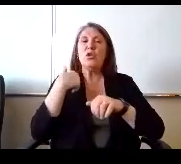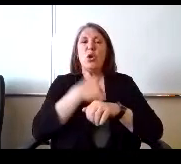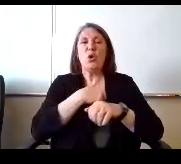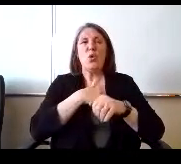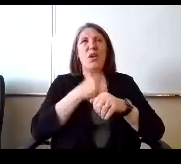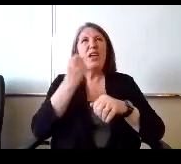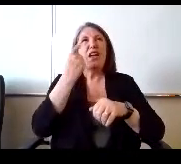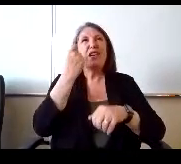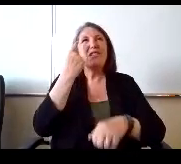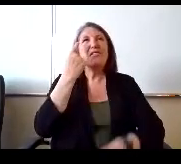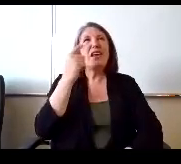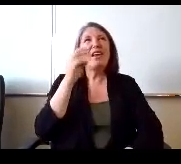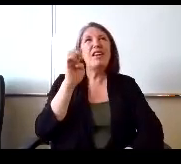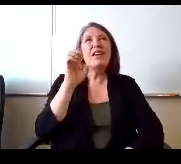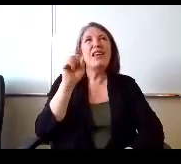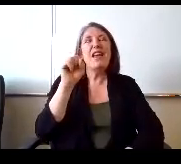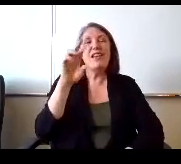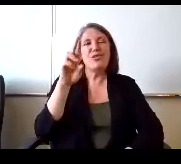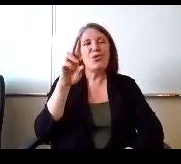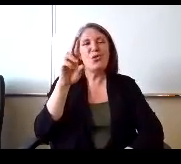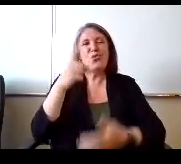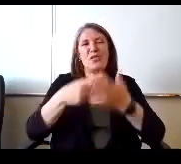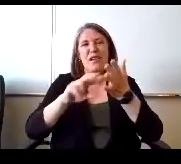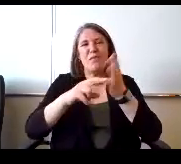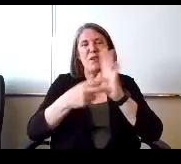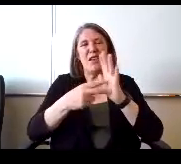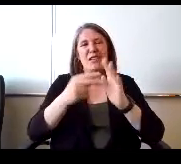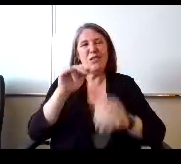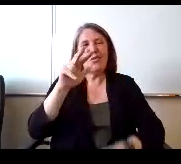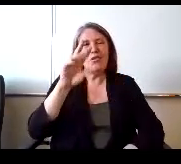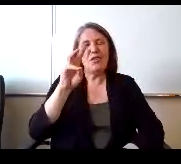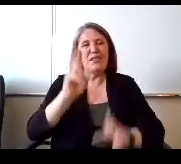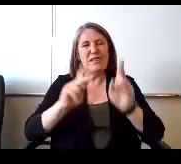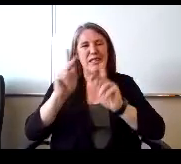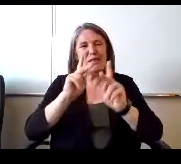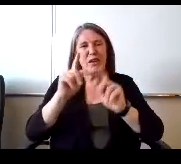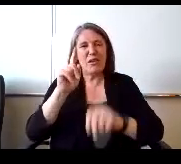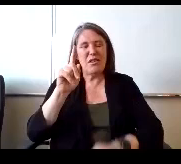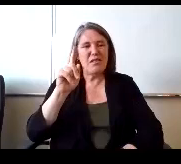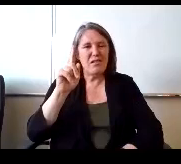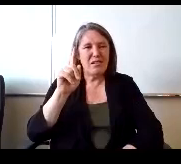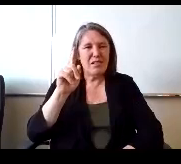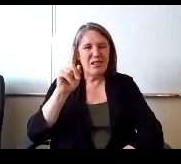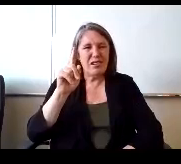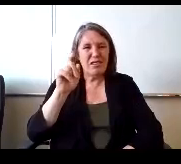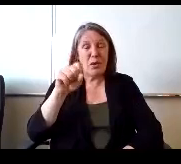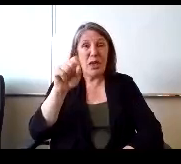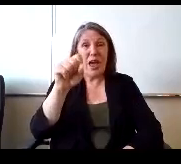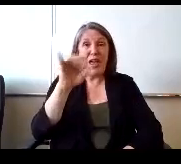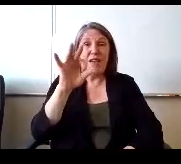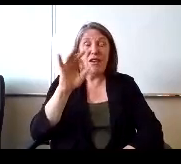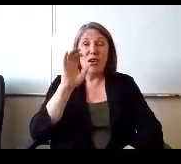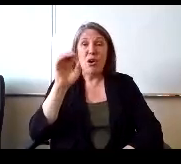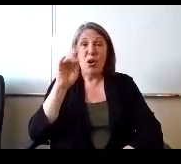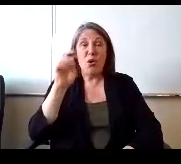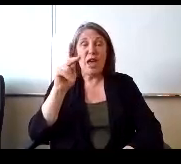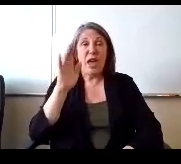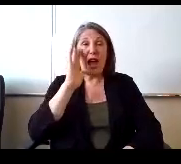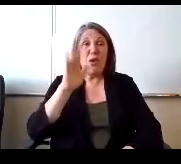Could you all define S or so the the 36 people know what we're talking about when we talk about Sir. Yeah, if you. If you're OK Mr,